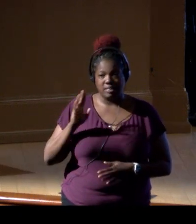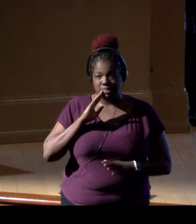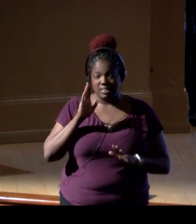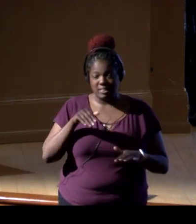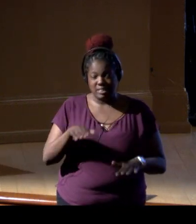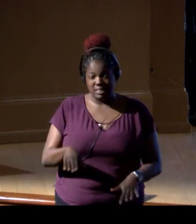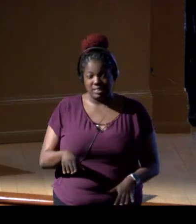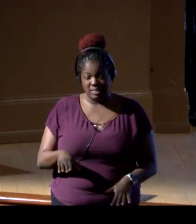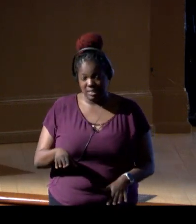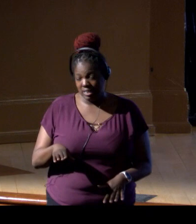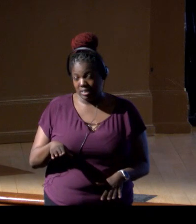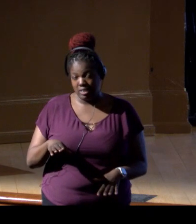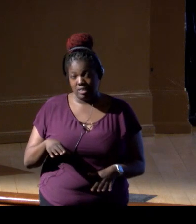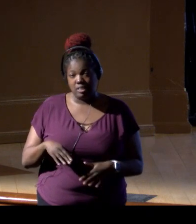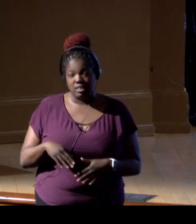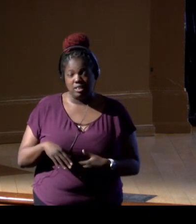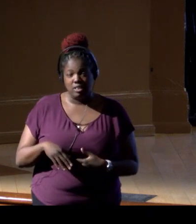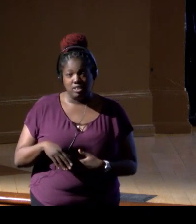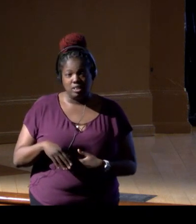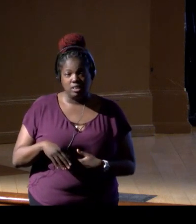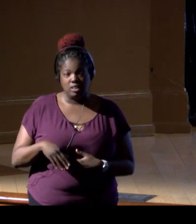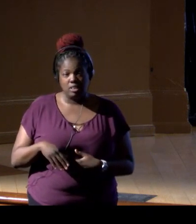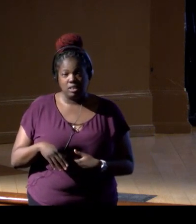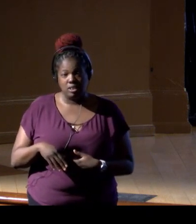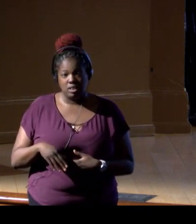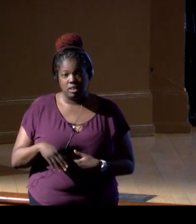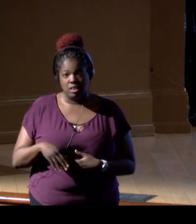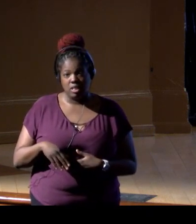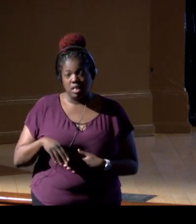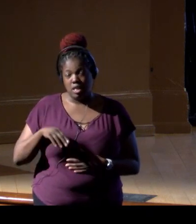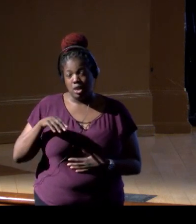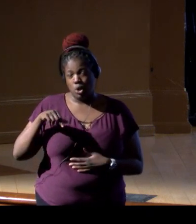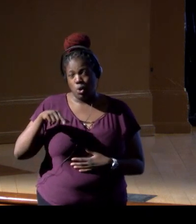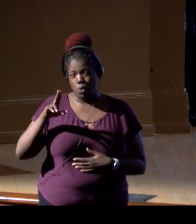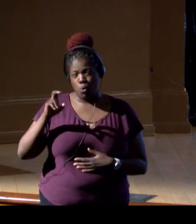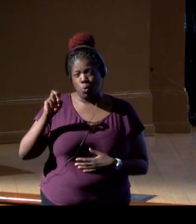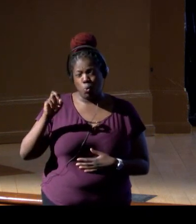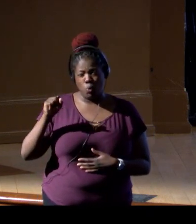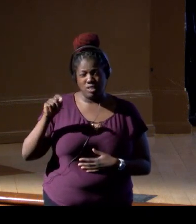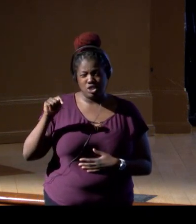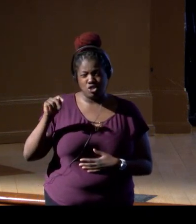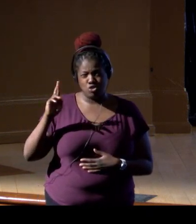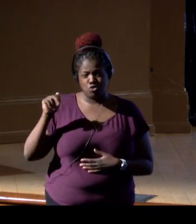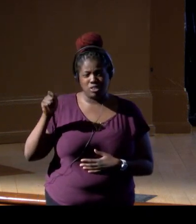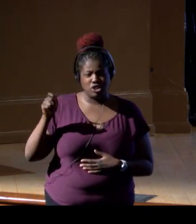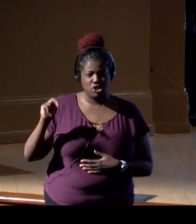one effect of carbon sequestration could be heating of water,